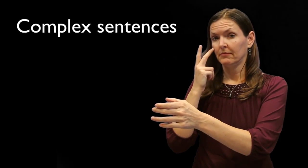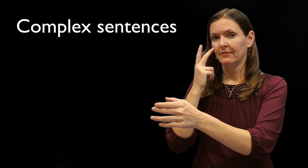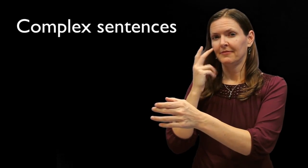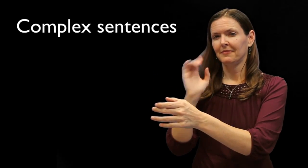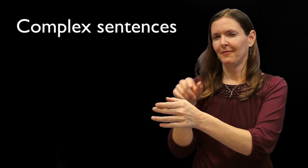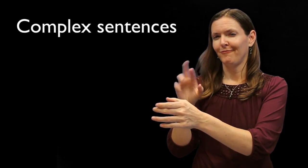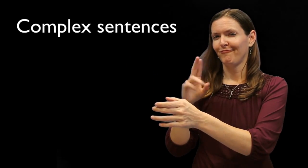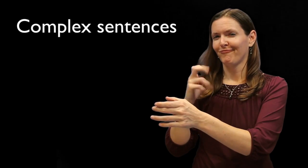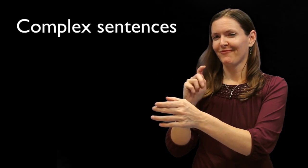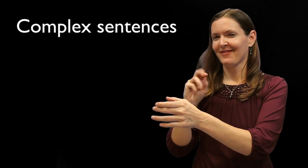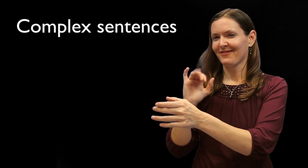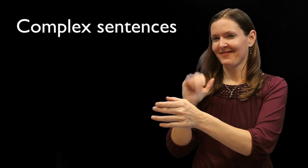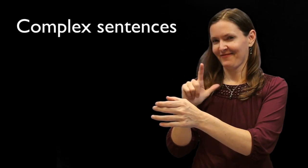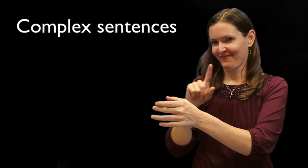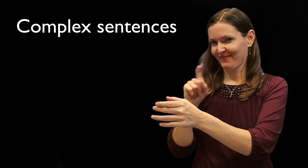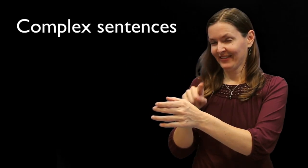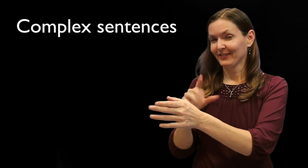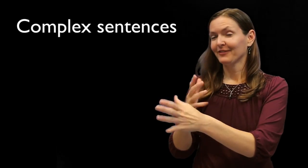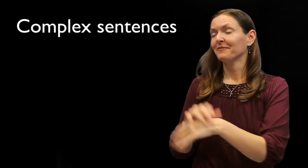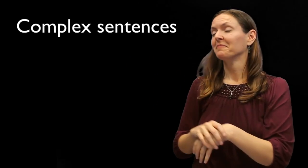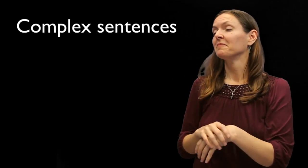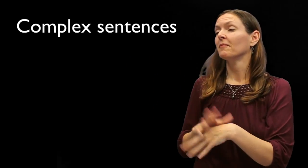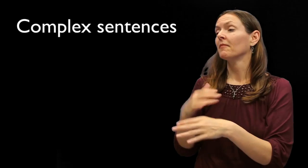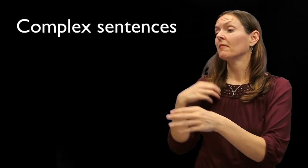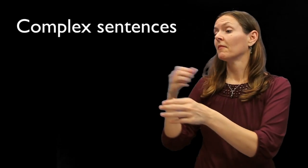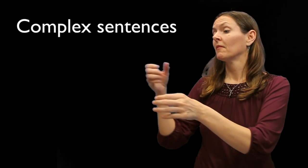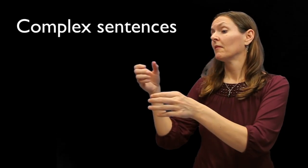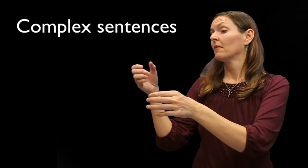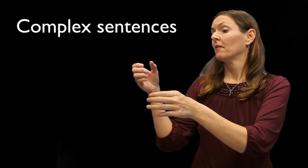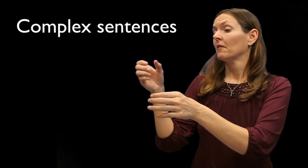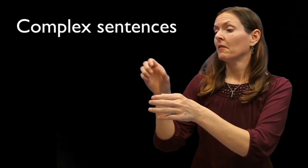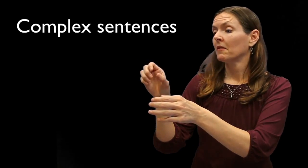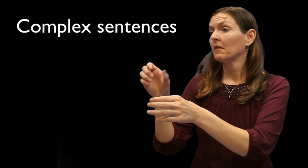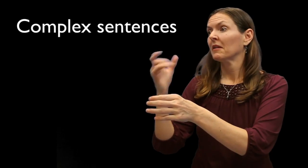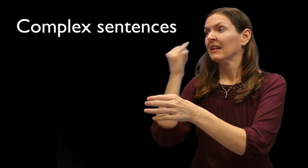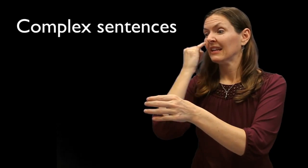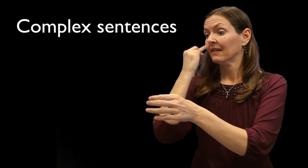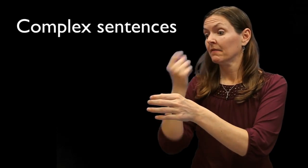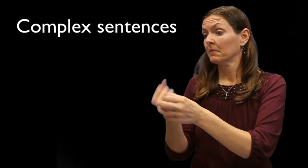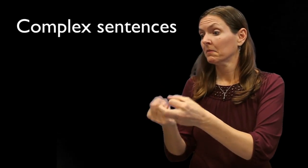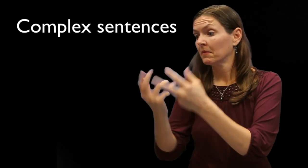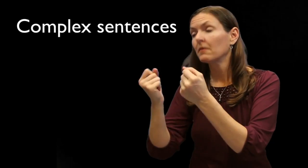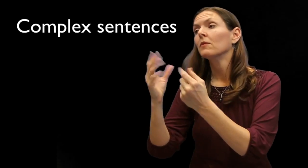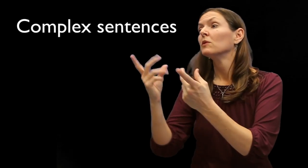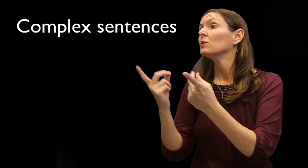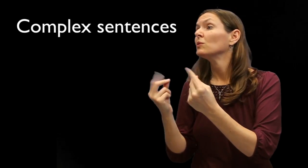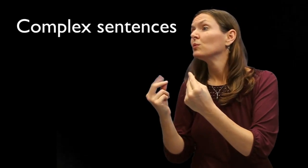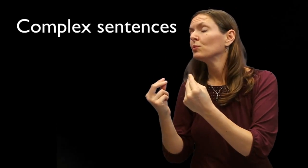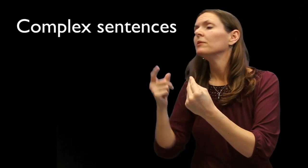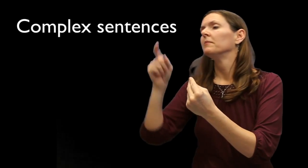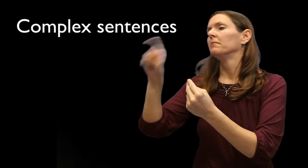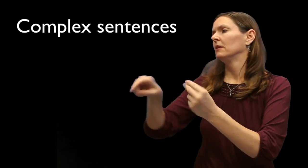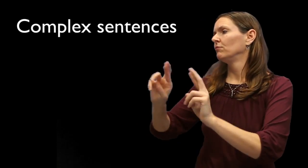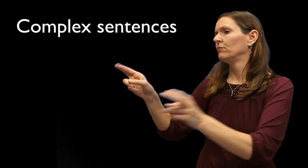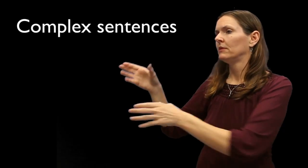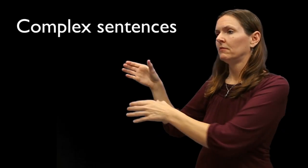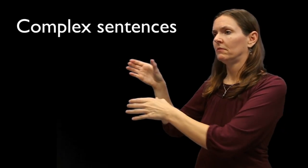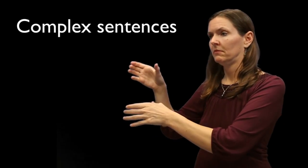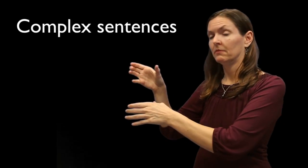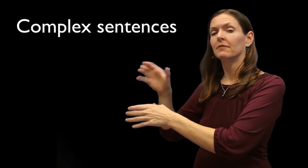That's a rhetorical question. If pouring the liquid in the cylinder causes an explosive reaction, use this canister..